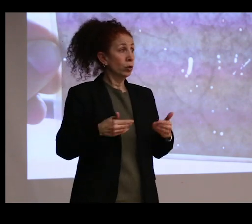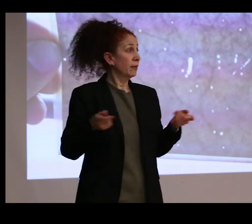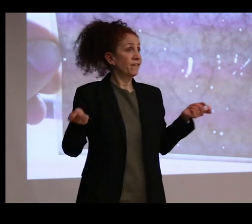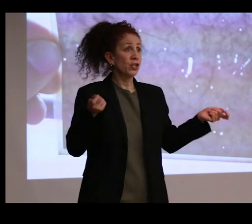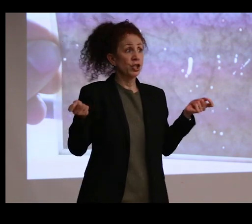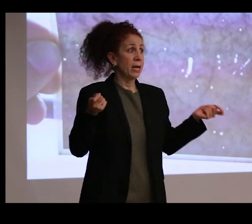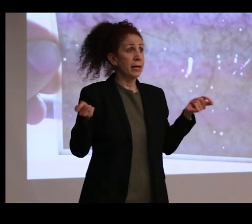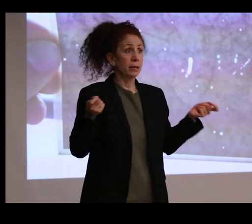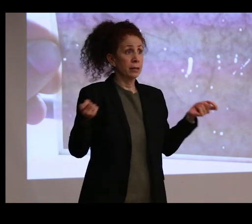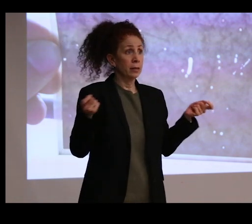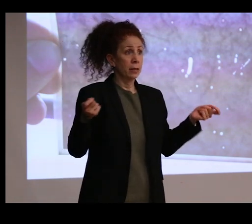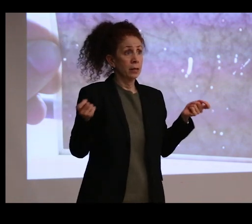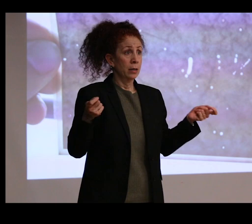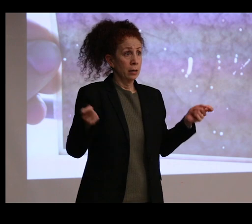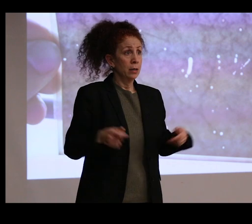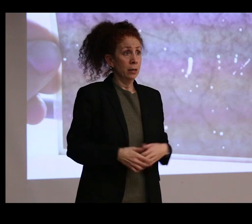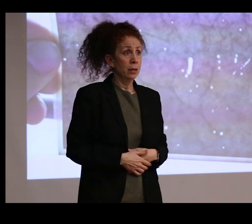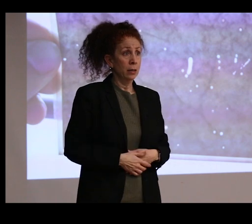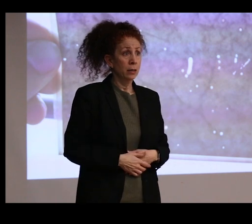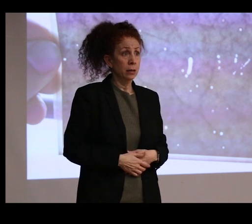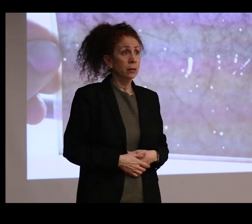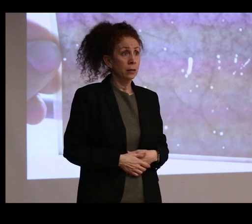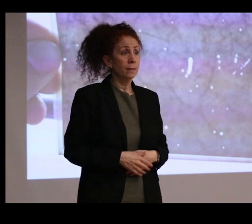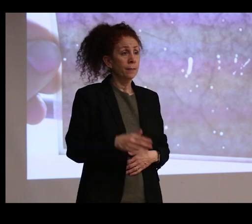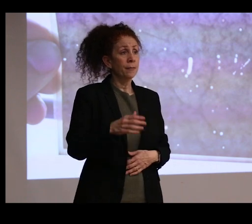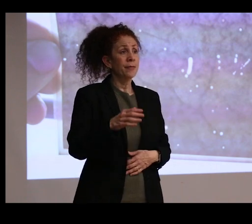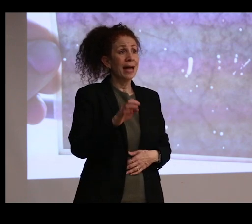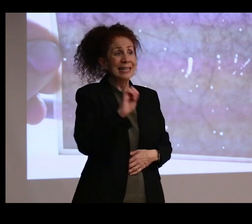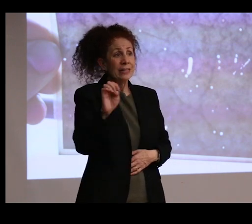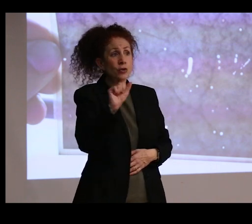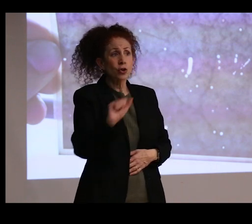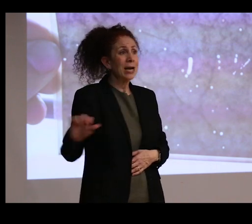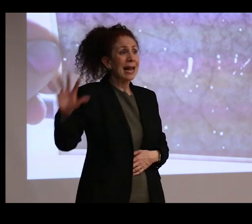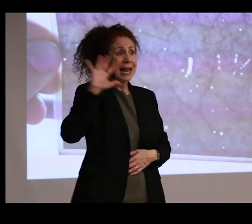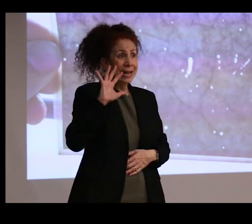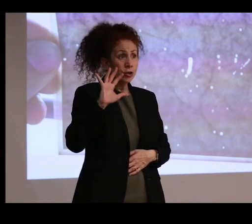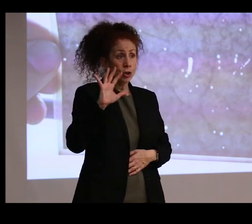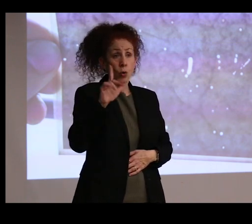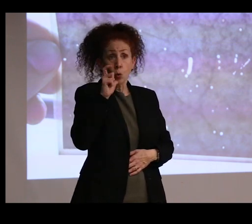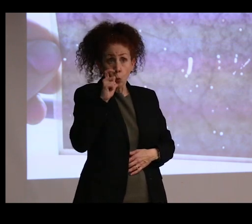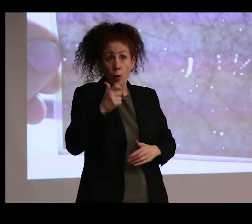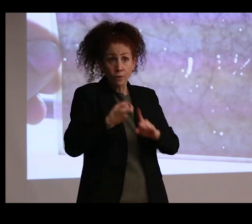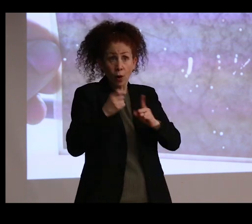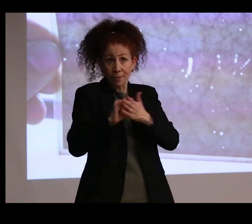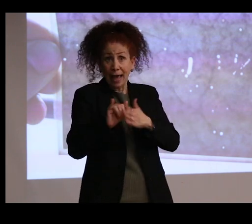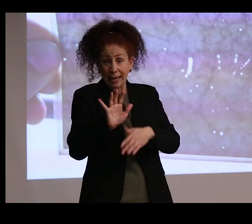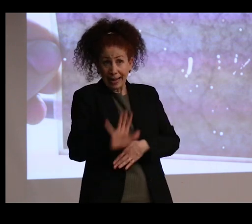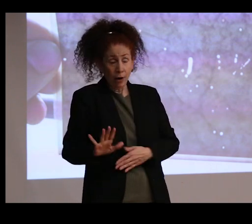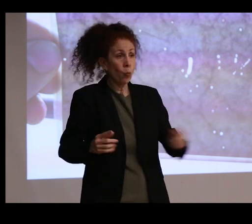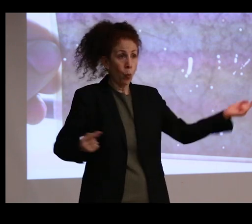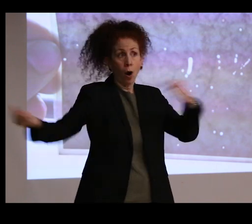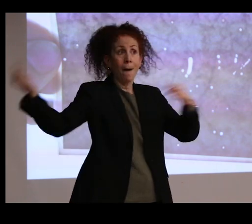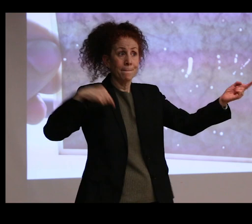And visitors from Eastern Asia and different parts of the world would come in, you know, worship within the space.